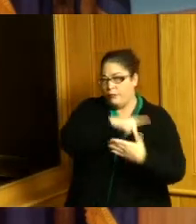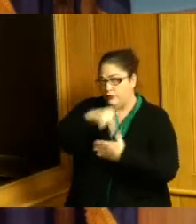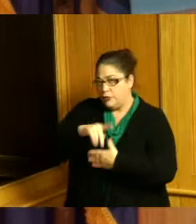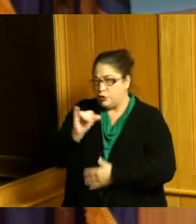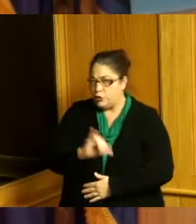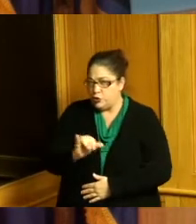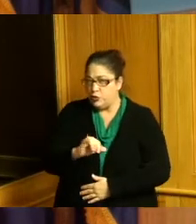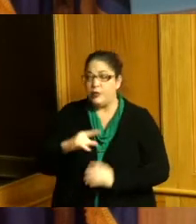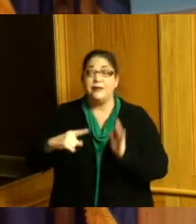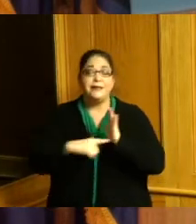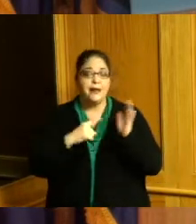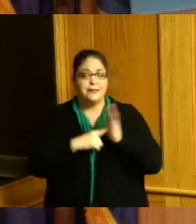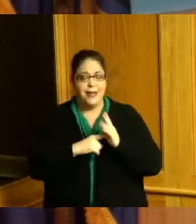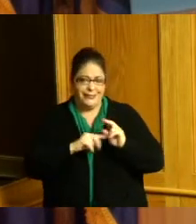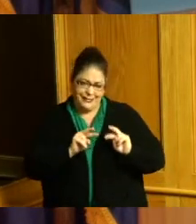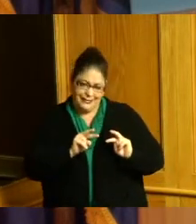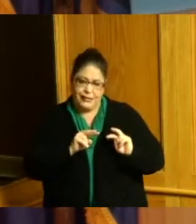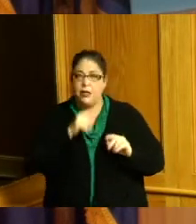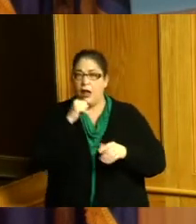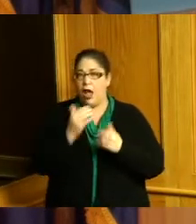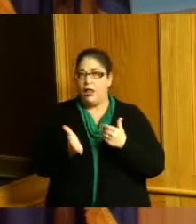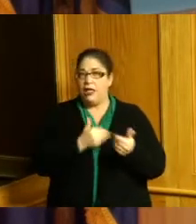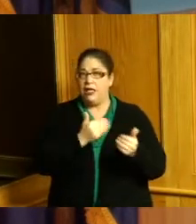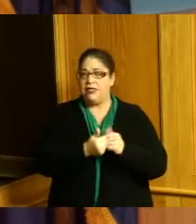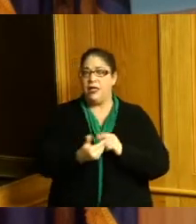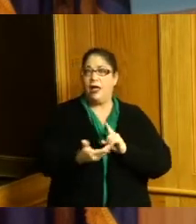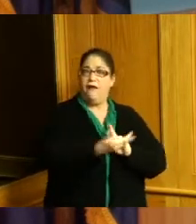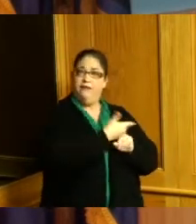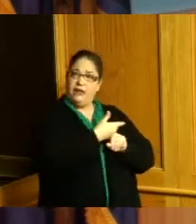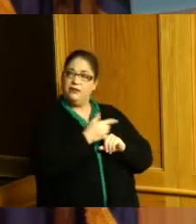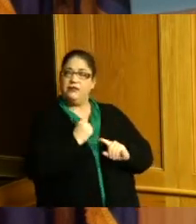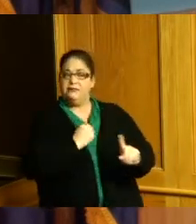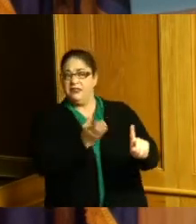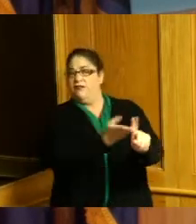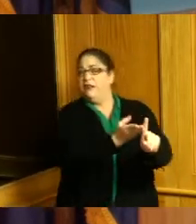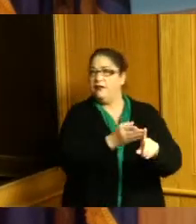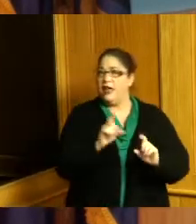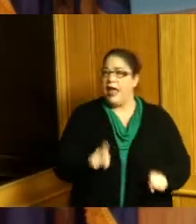easy you have to do convincing you've got to bring we had I want to thank the NAACP because